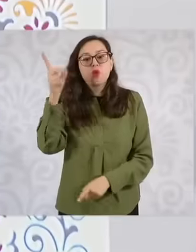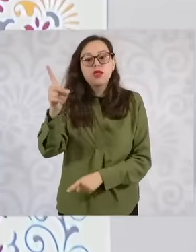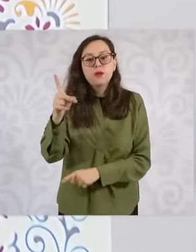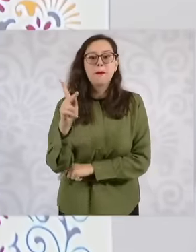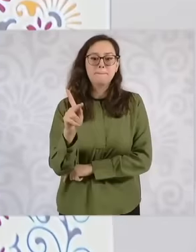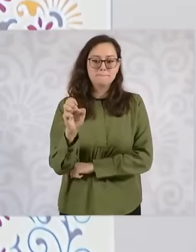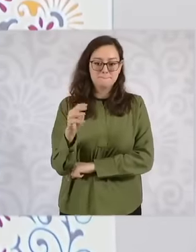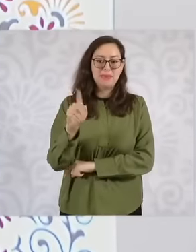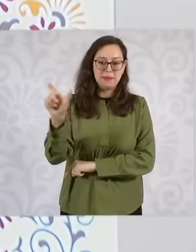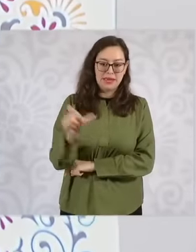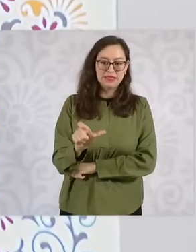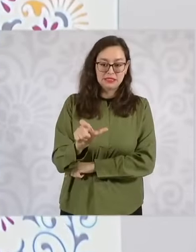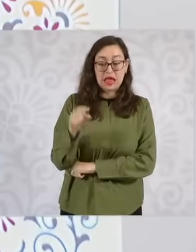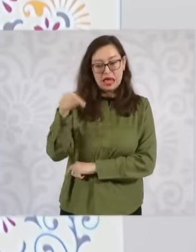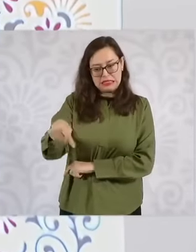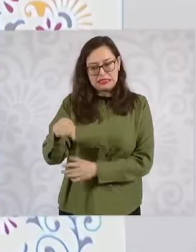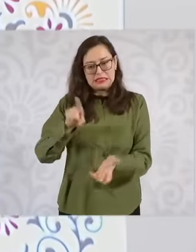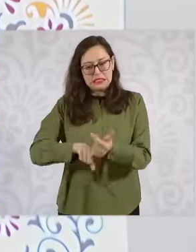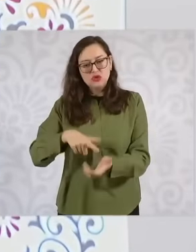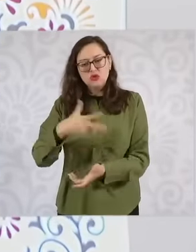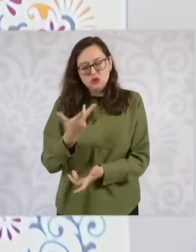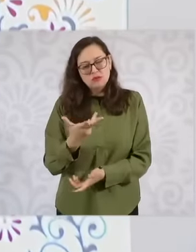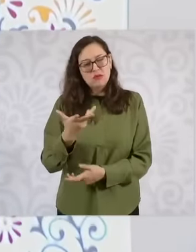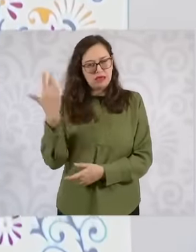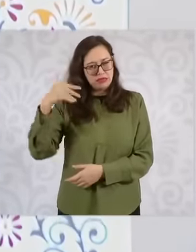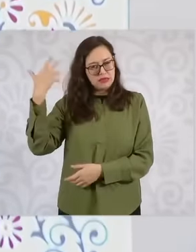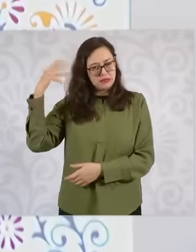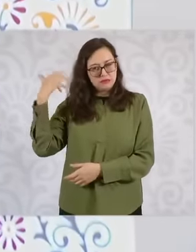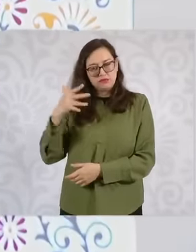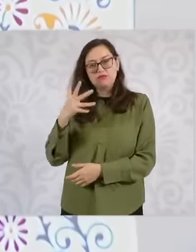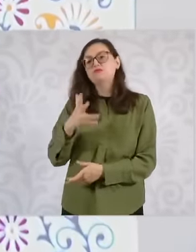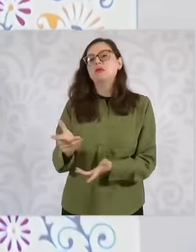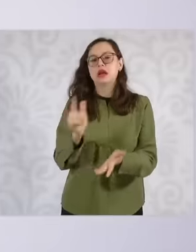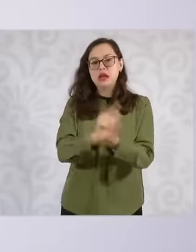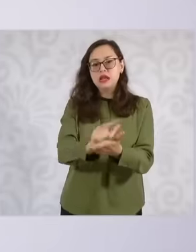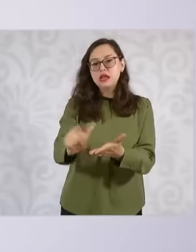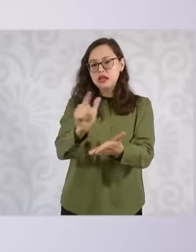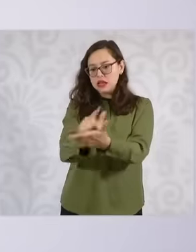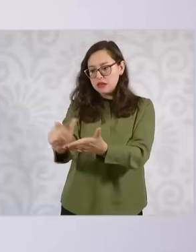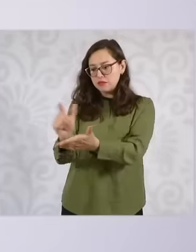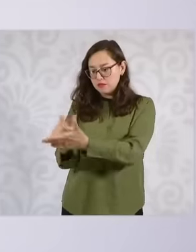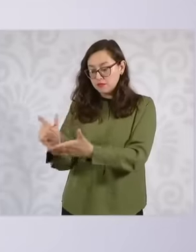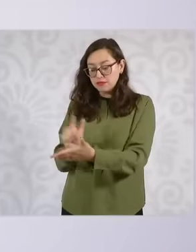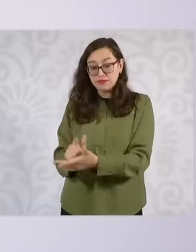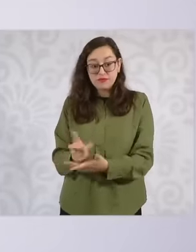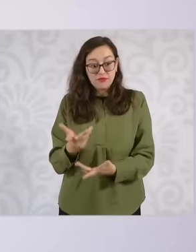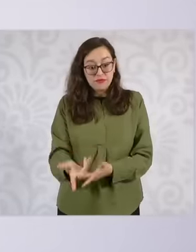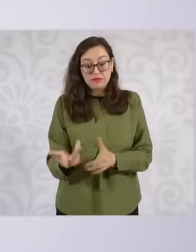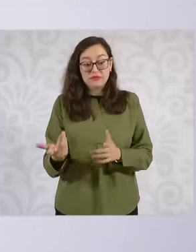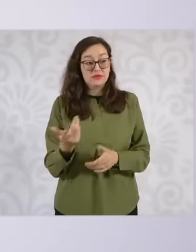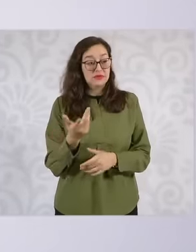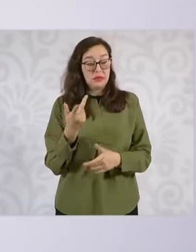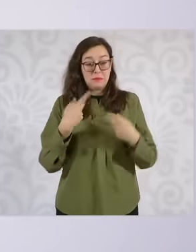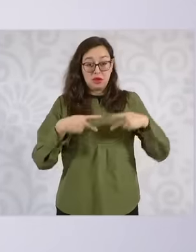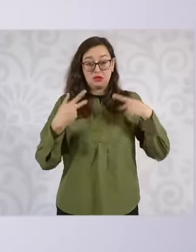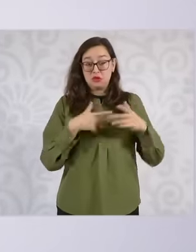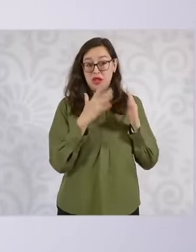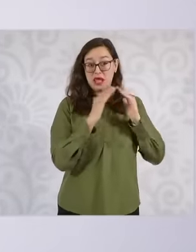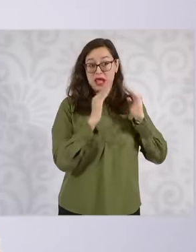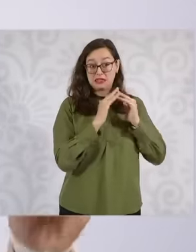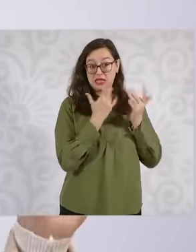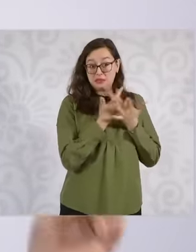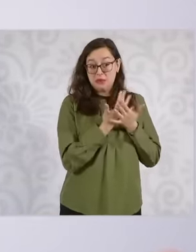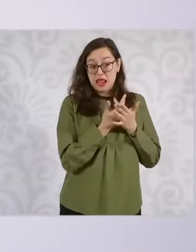contaminated and the camp homes that had been there since 1985 were built there, so